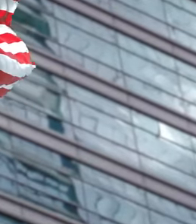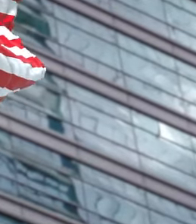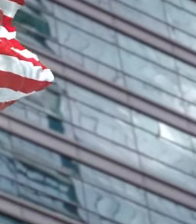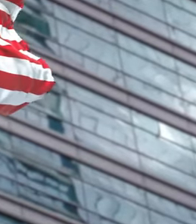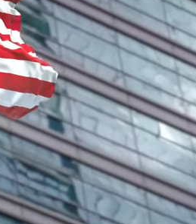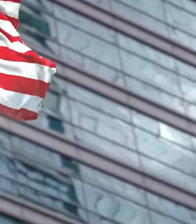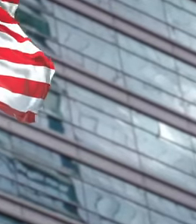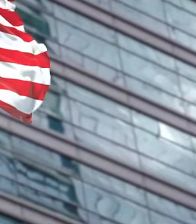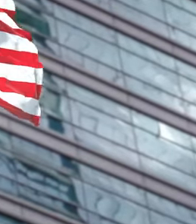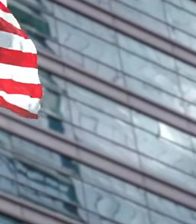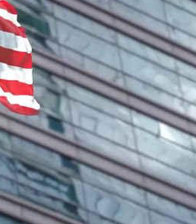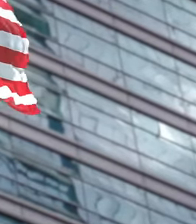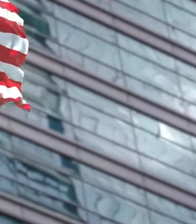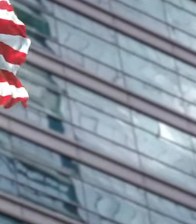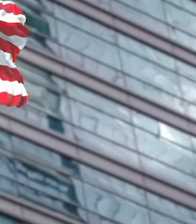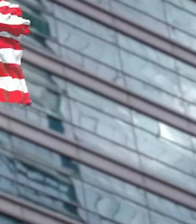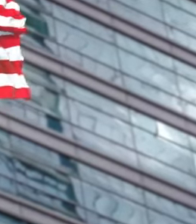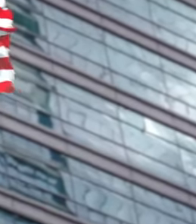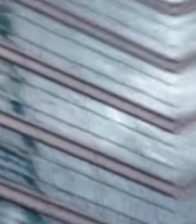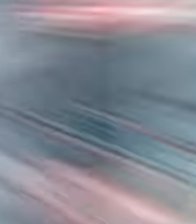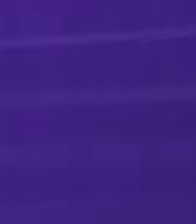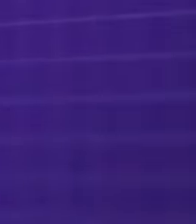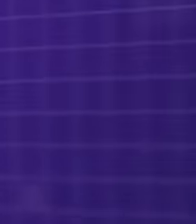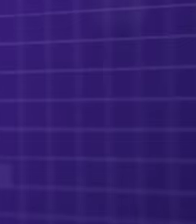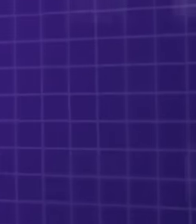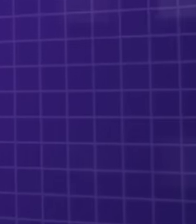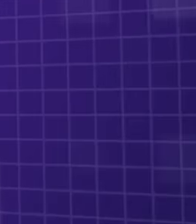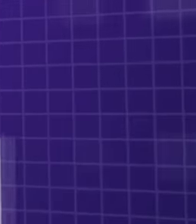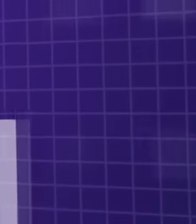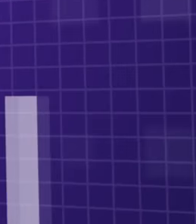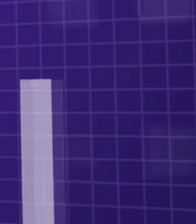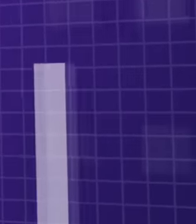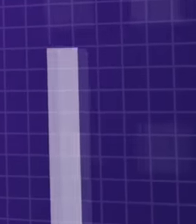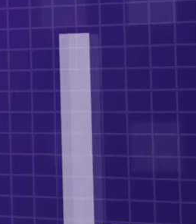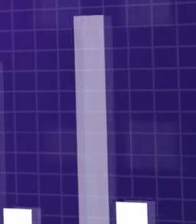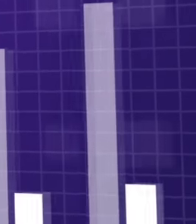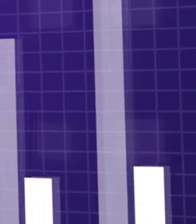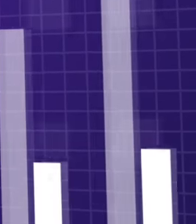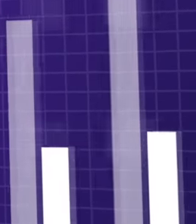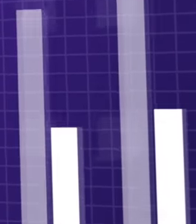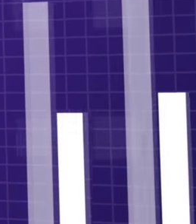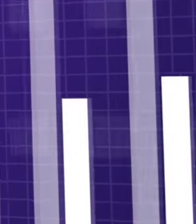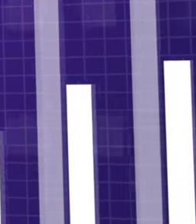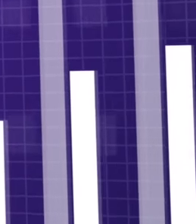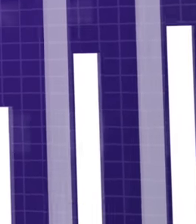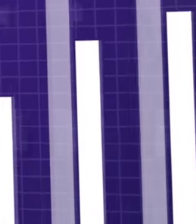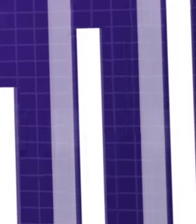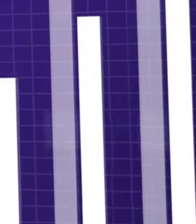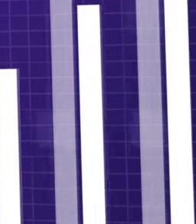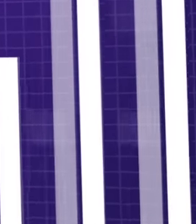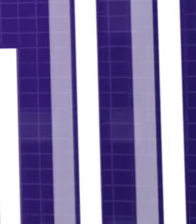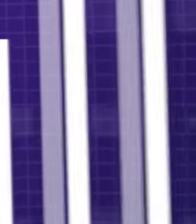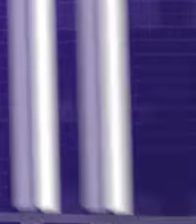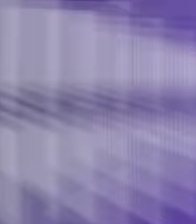nations since during the first two months of the year Mexico establishes itself